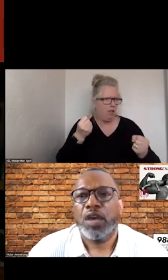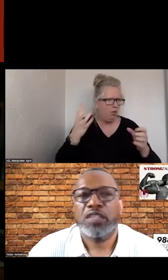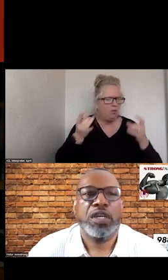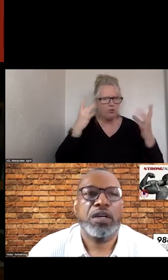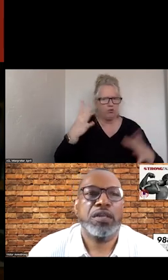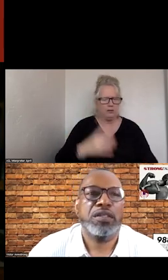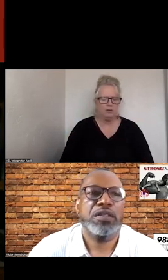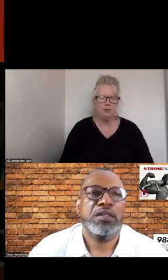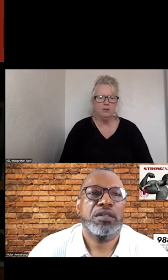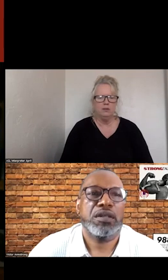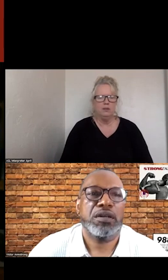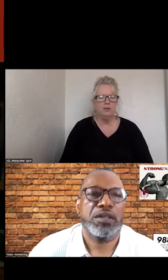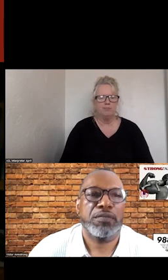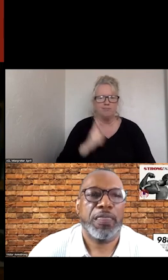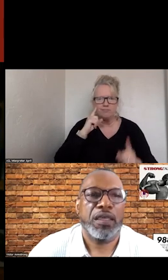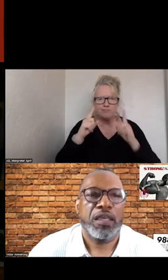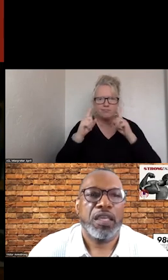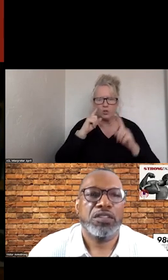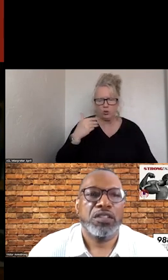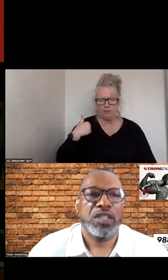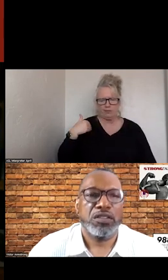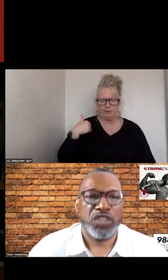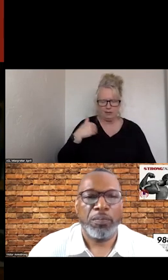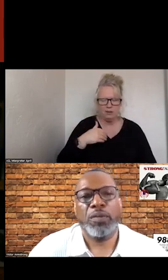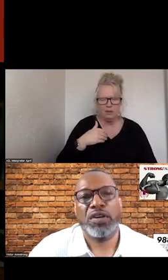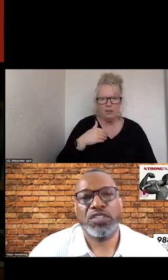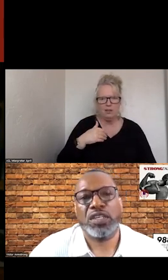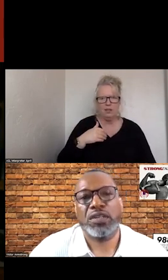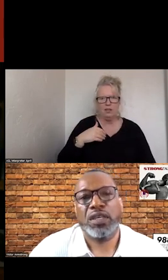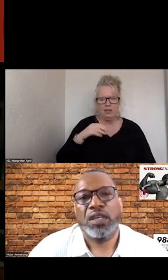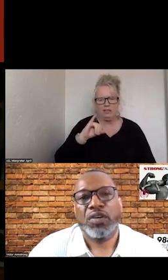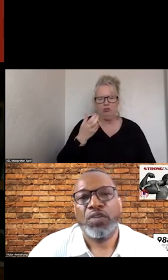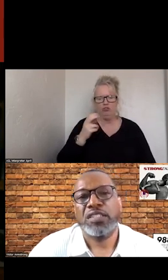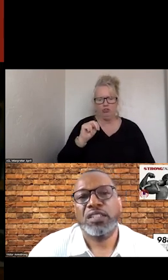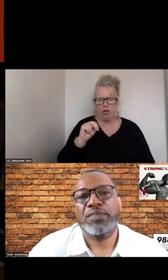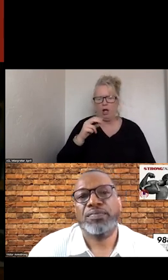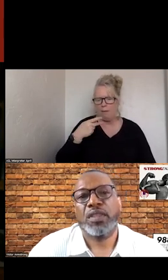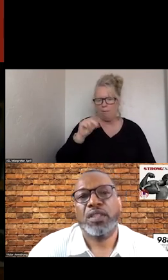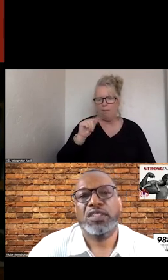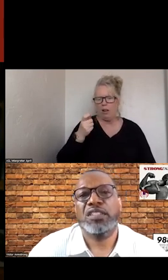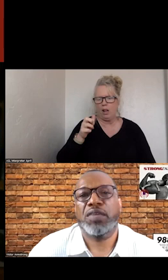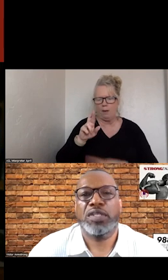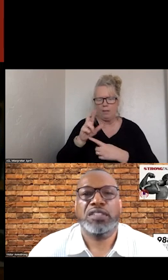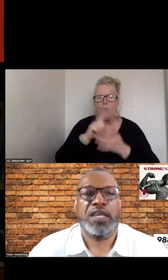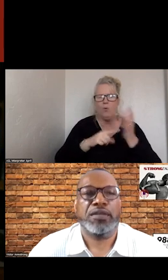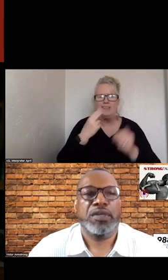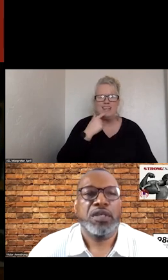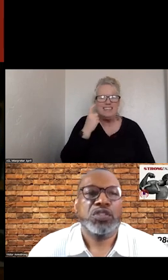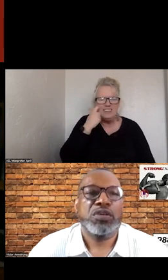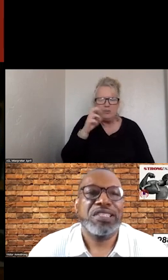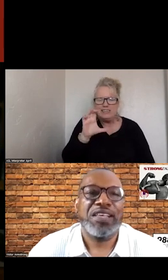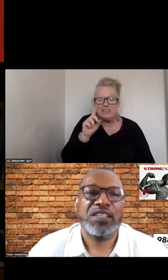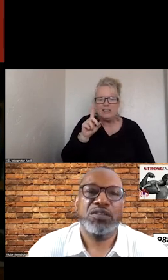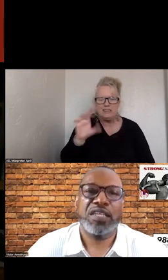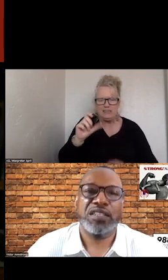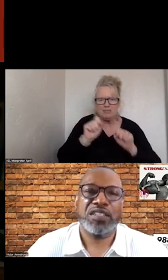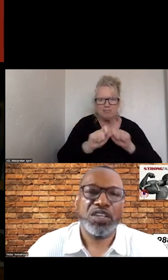AS WE HEARD, THE CDC DATA AND DEATH IN THE UNITED STATES